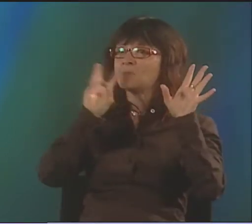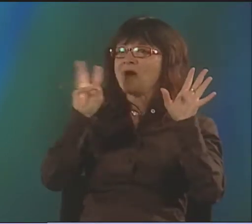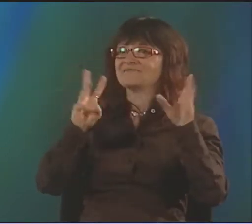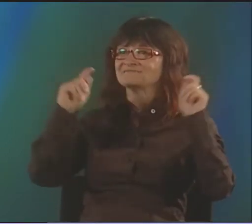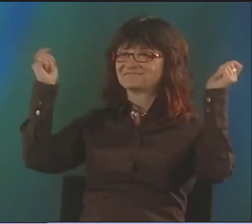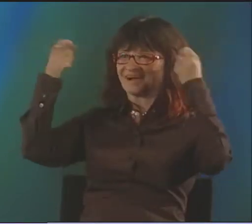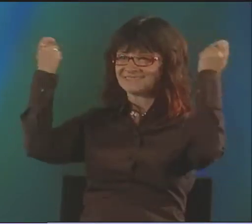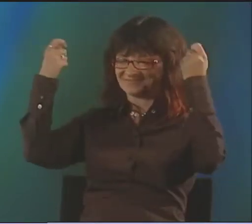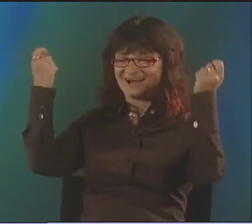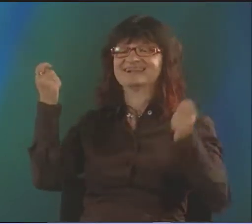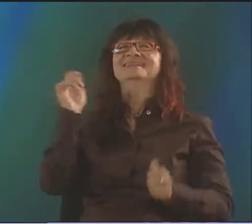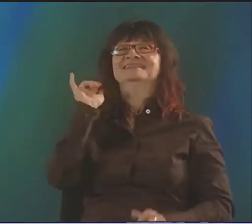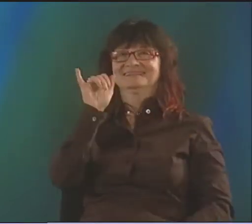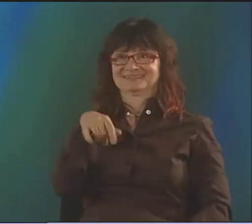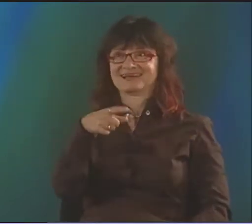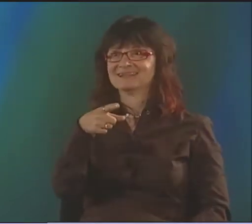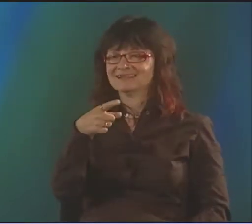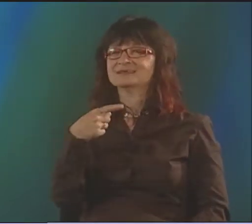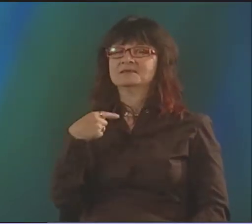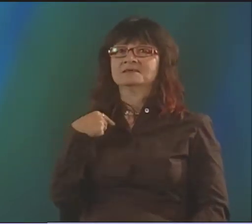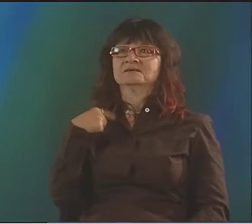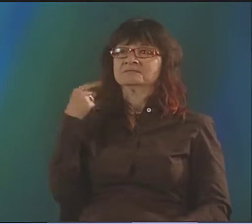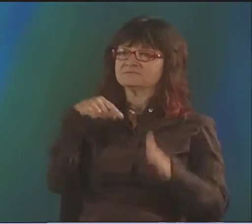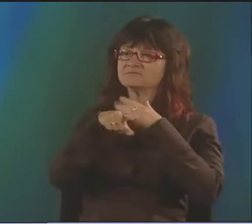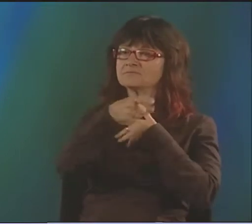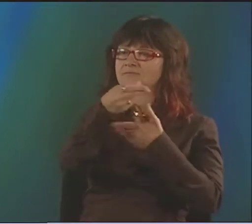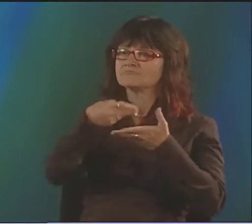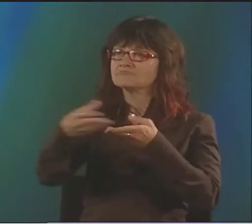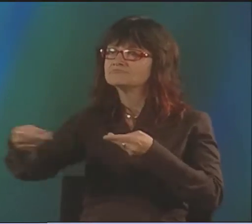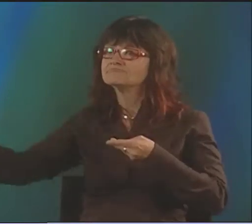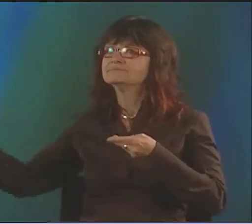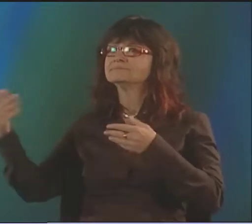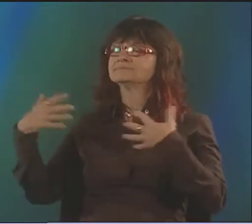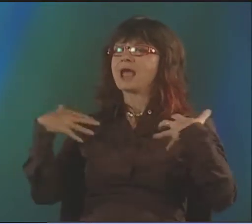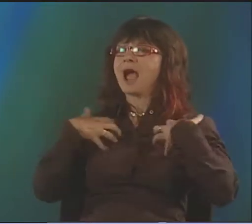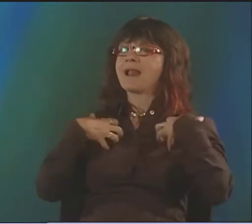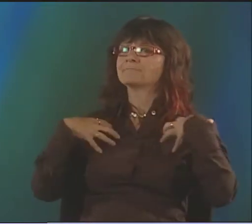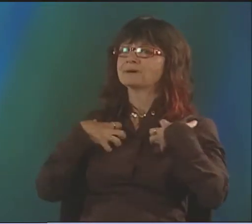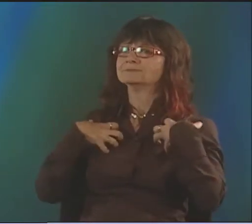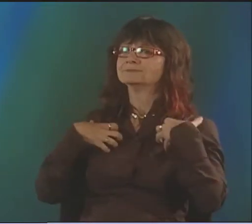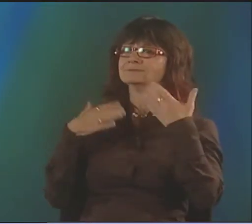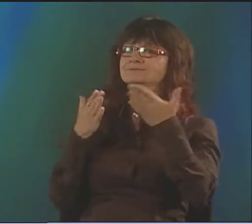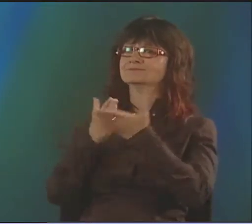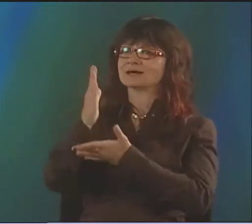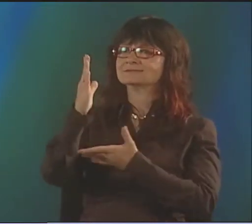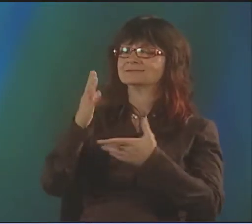OH, IT WAS THE CLEARWATER FESTIVAL. THAT'S WHAT IT WAS.